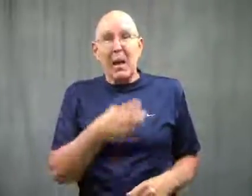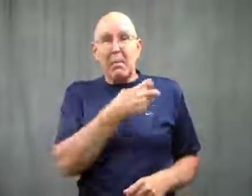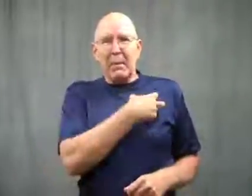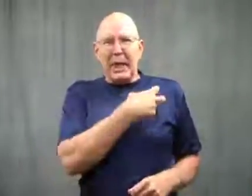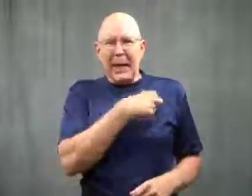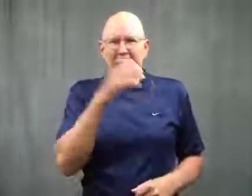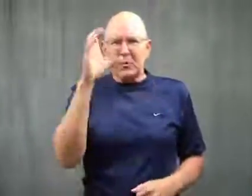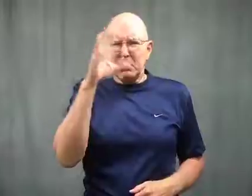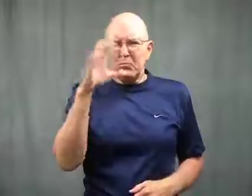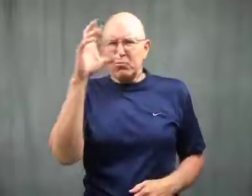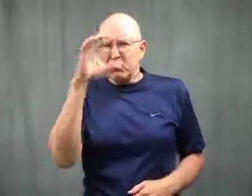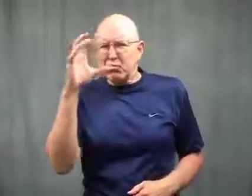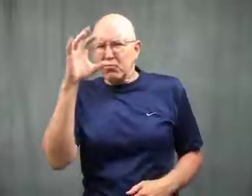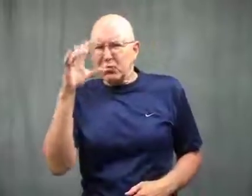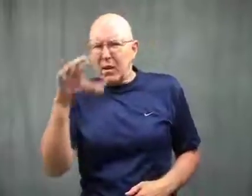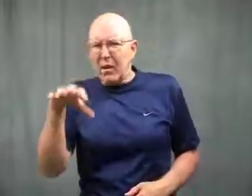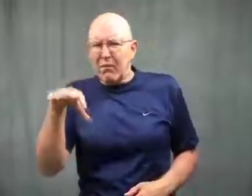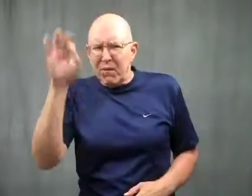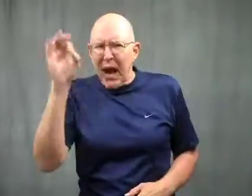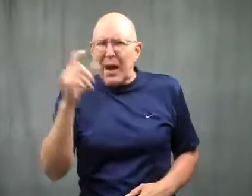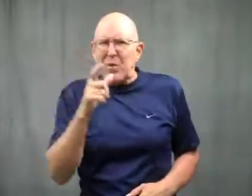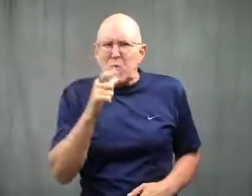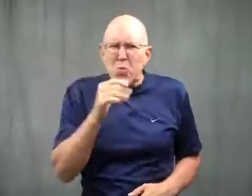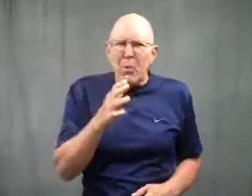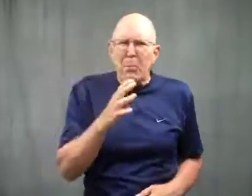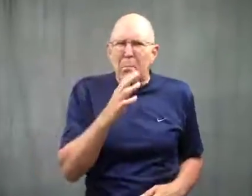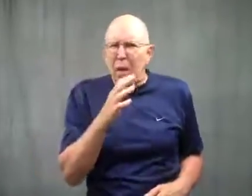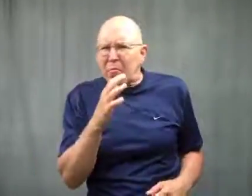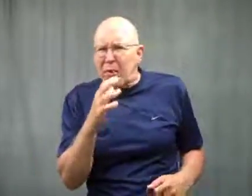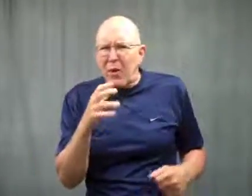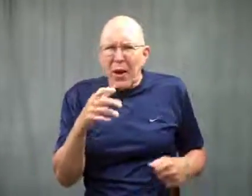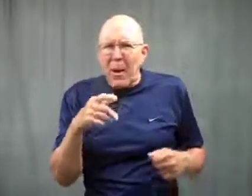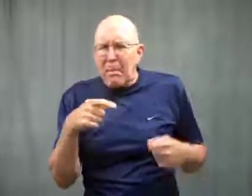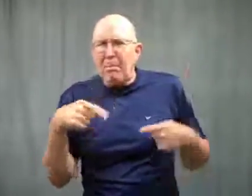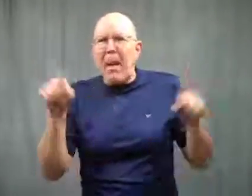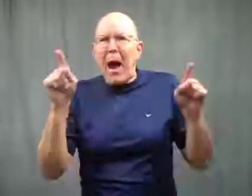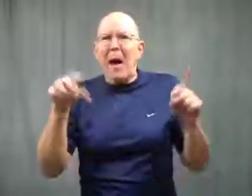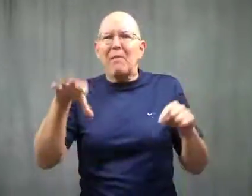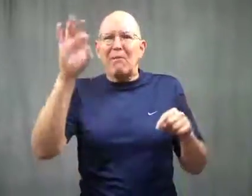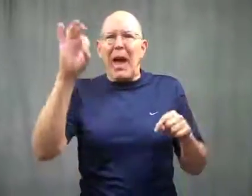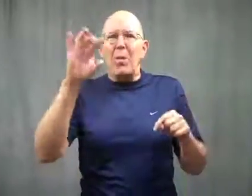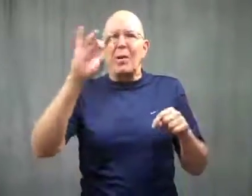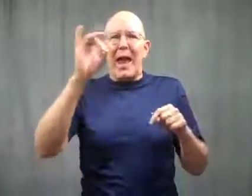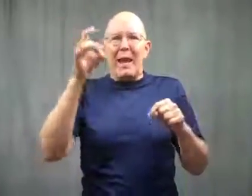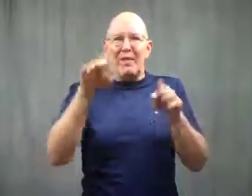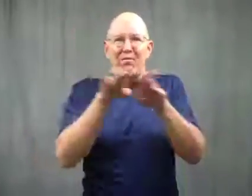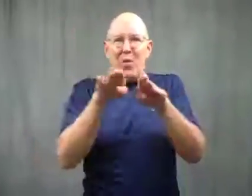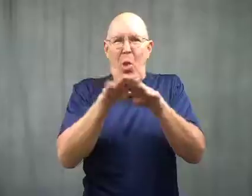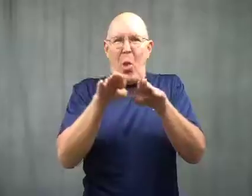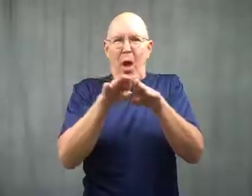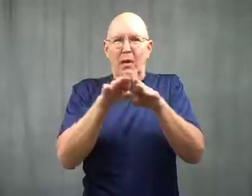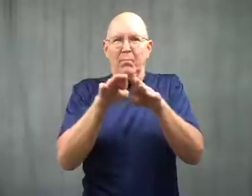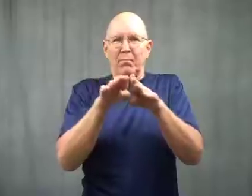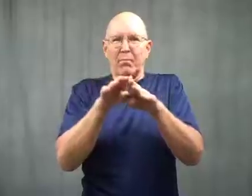The police looked for the mother and found her on the 8th floor.